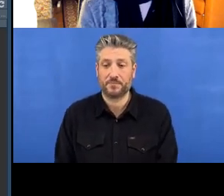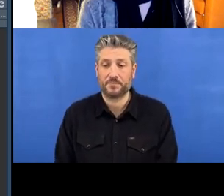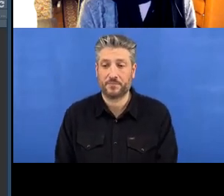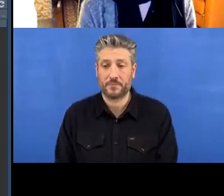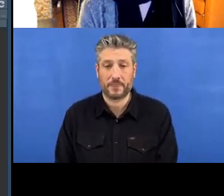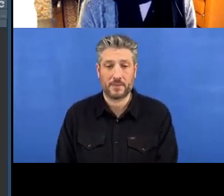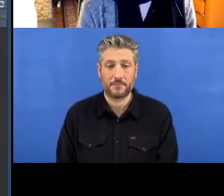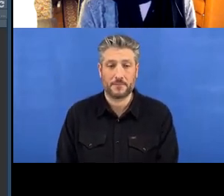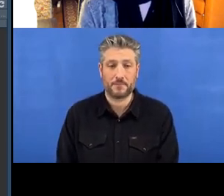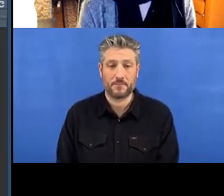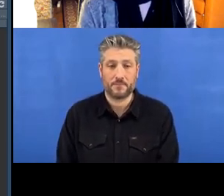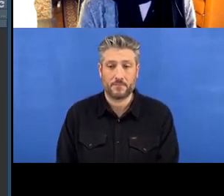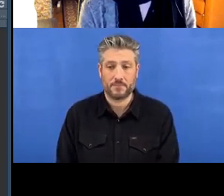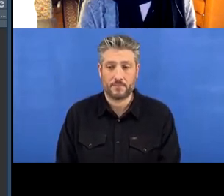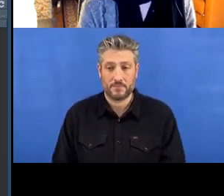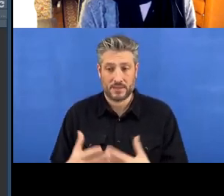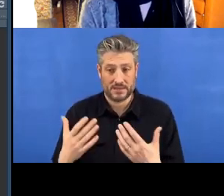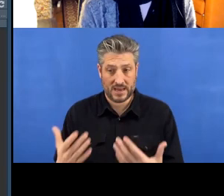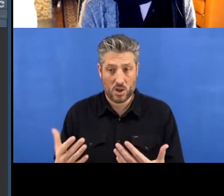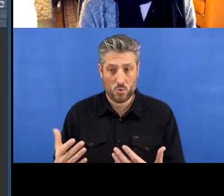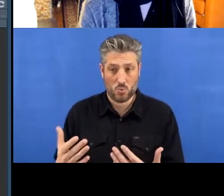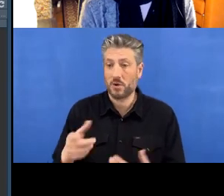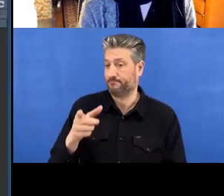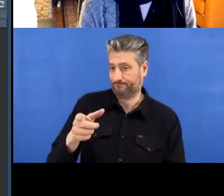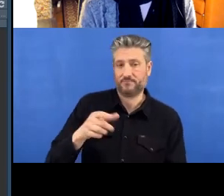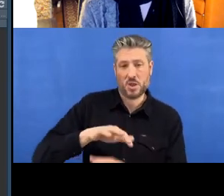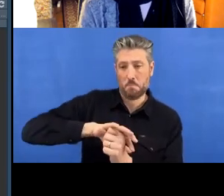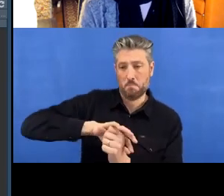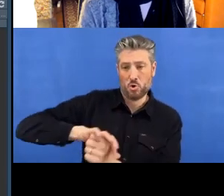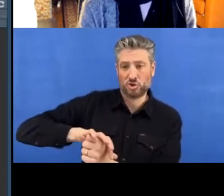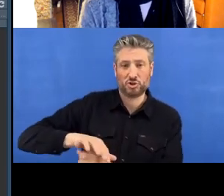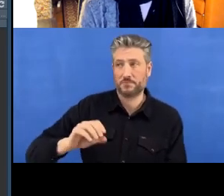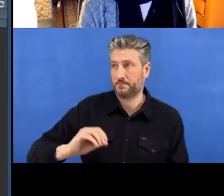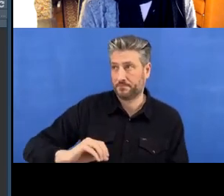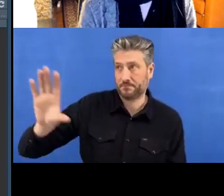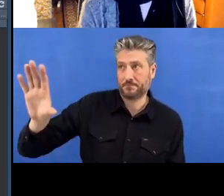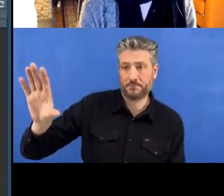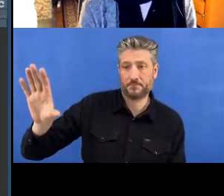has now been pushed. Let's go back to